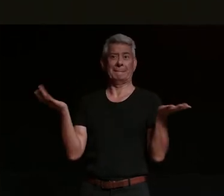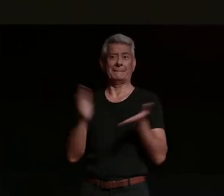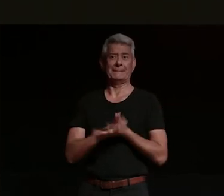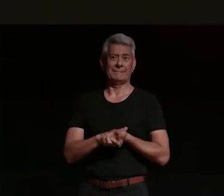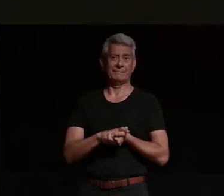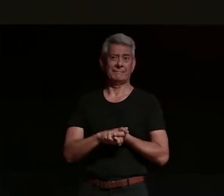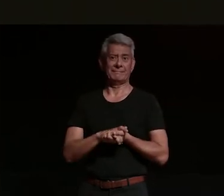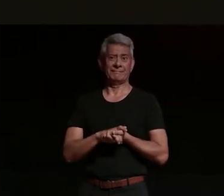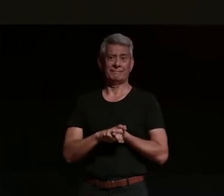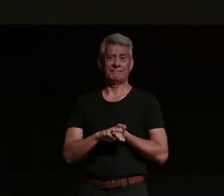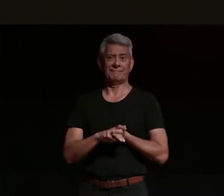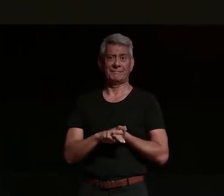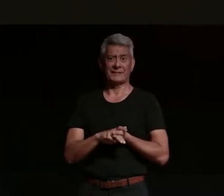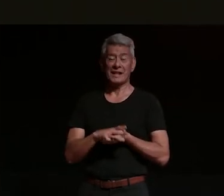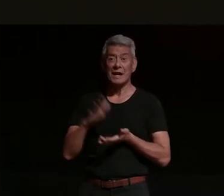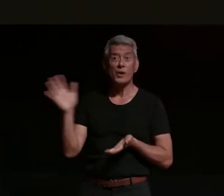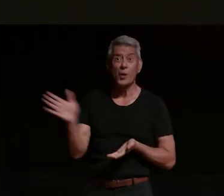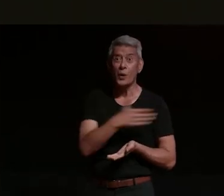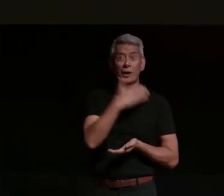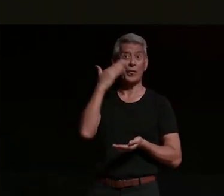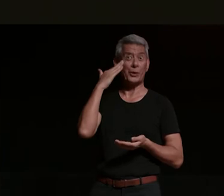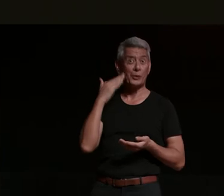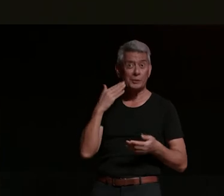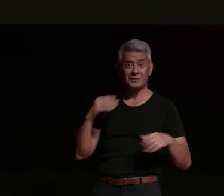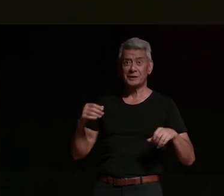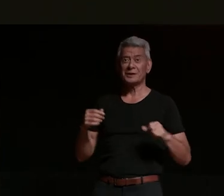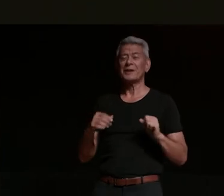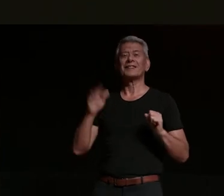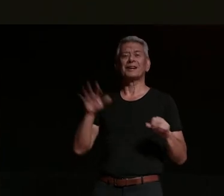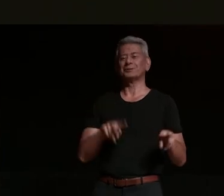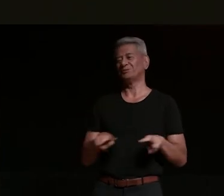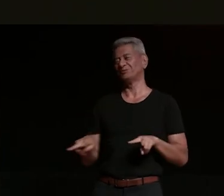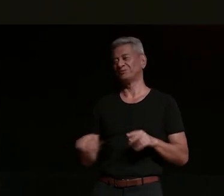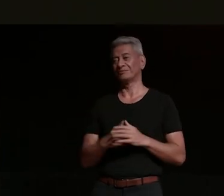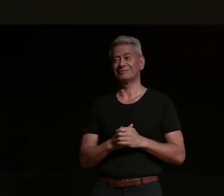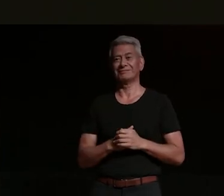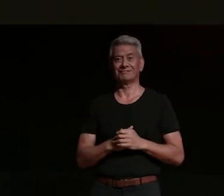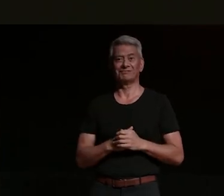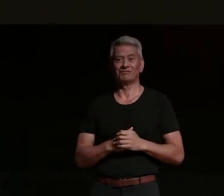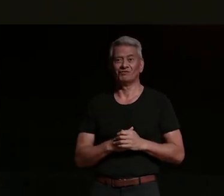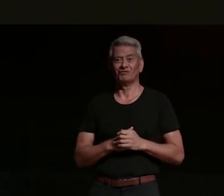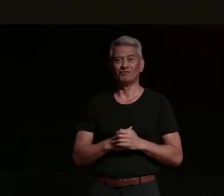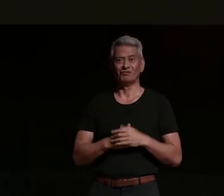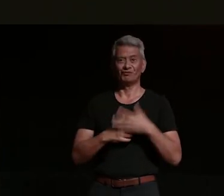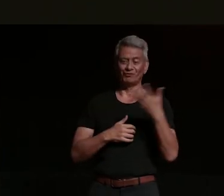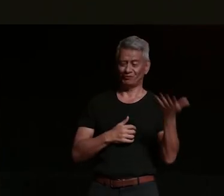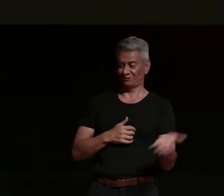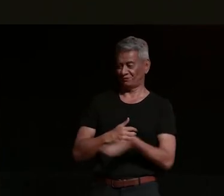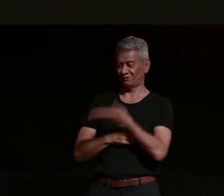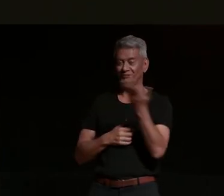you did and all the females who ride go yeah you did you totally did that's your bike over there